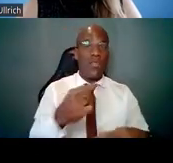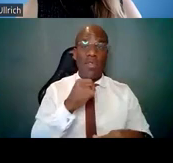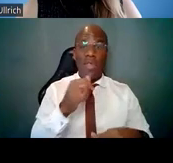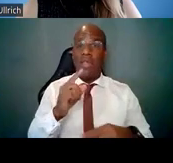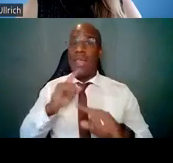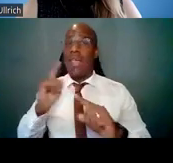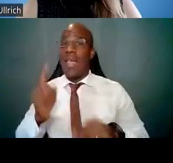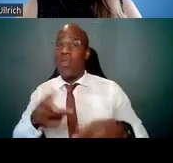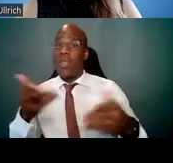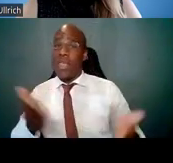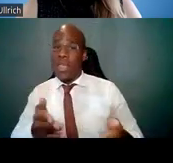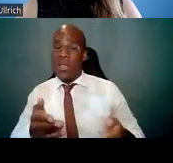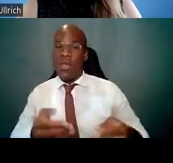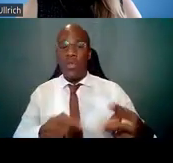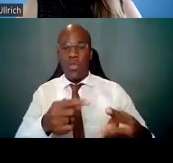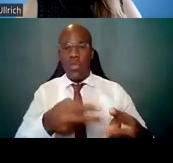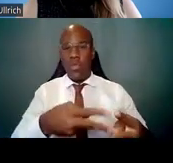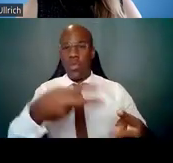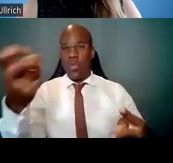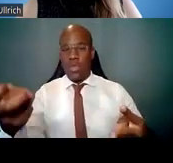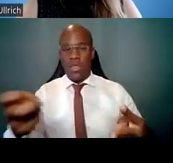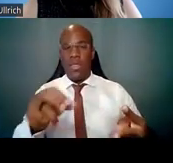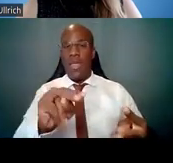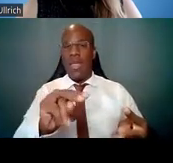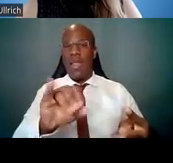the NIH Extramural Diversity website,